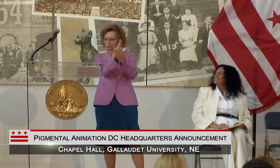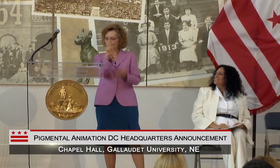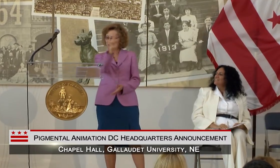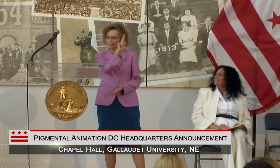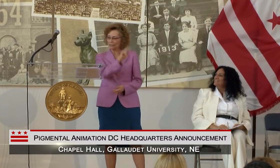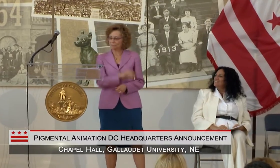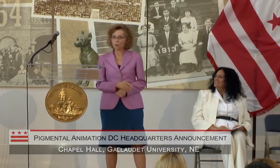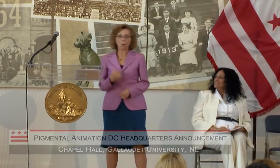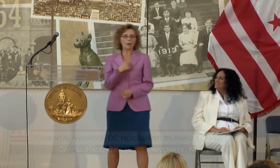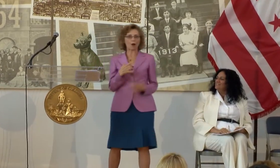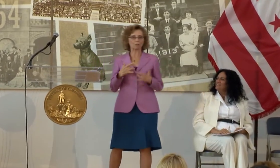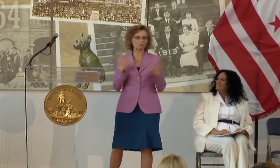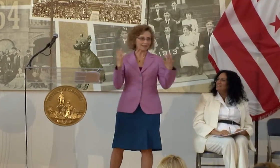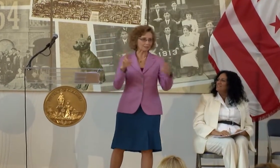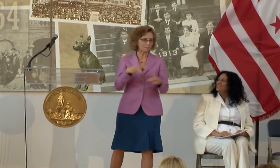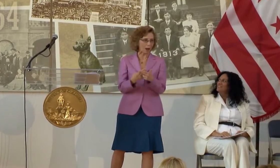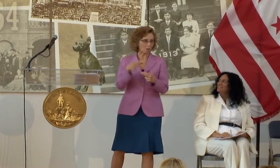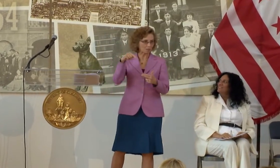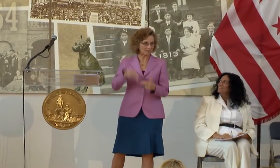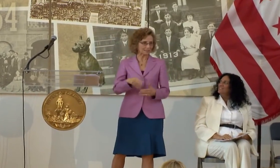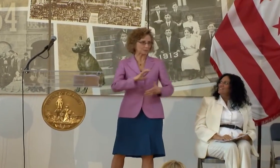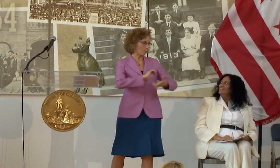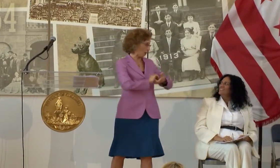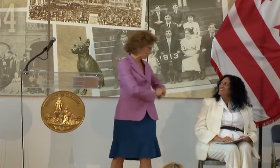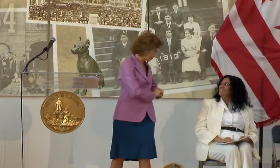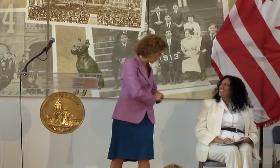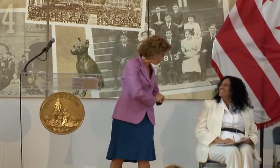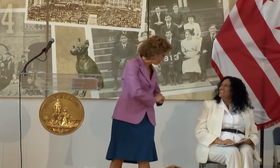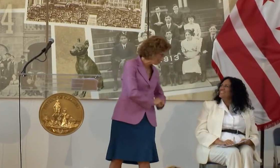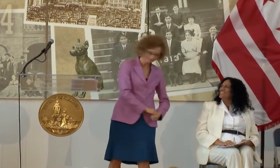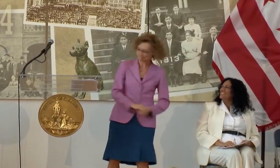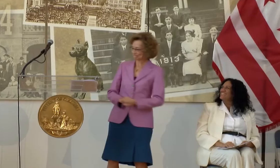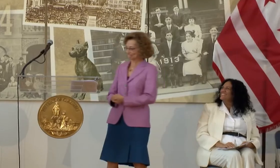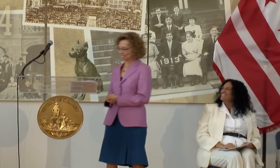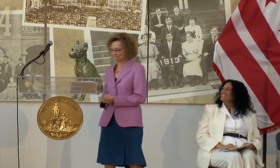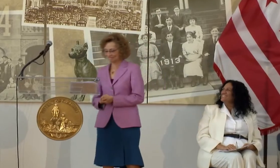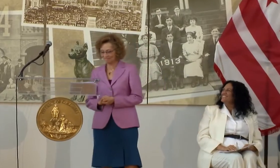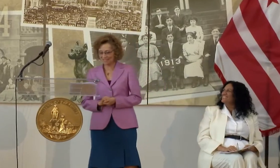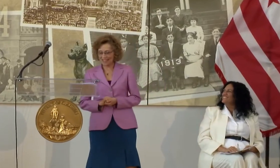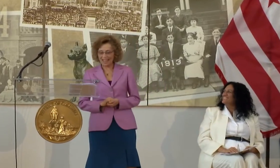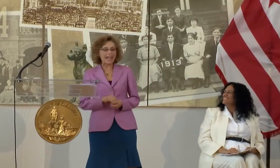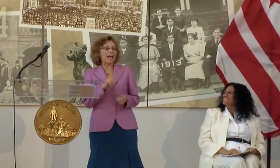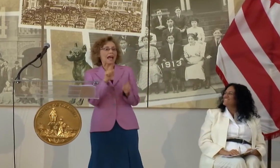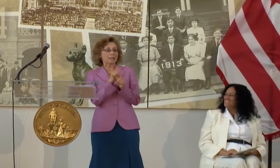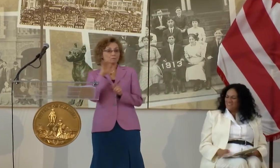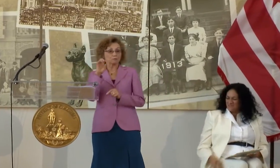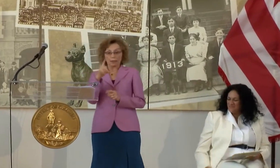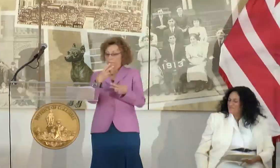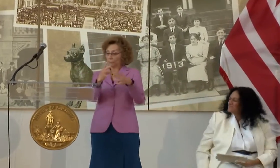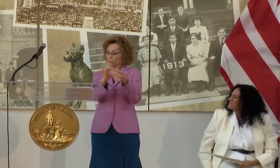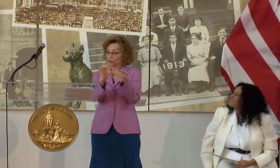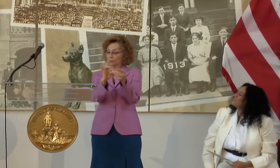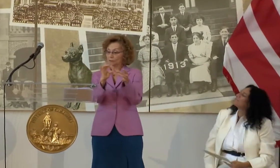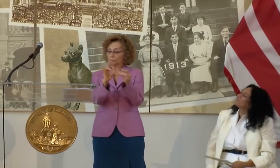ON BEHALF OF GALLAUDET UNIVERSITY, I WANT TO SHARE WITH YOU HOW THRILLED WE ARE ABOUT THIS PARTNERSHIP.